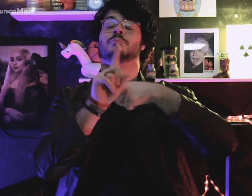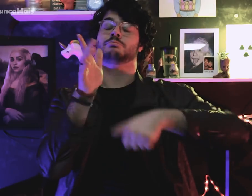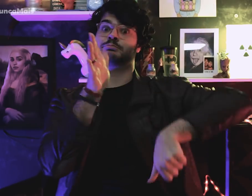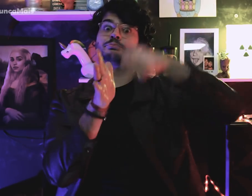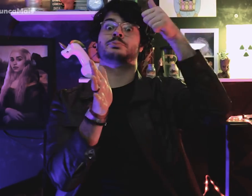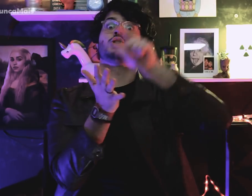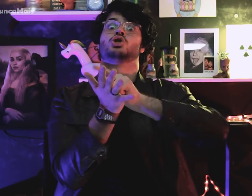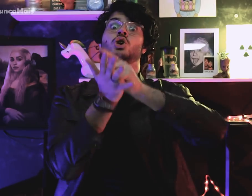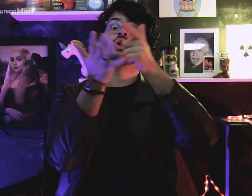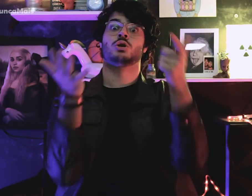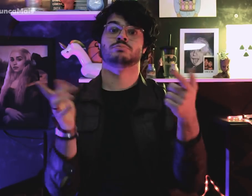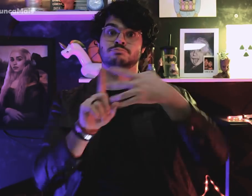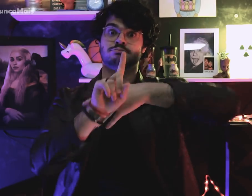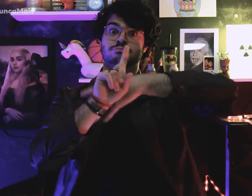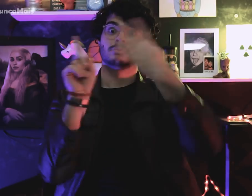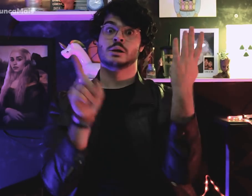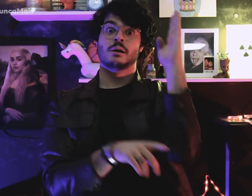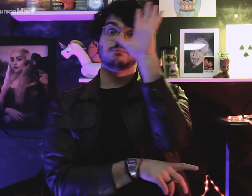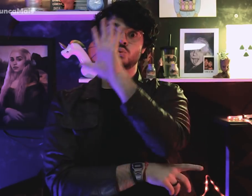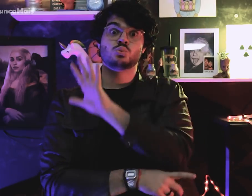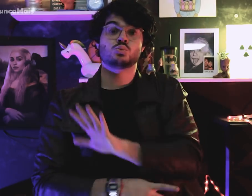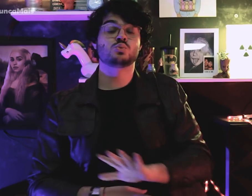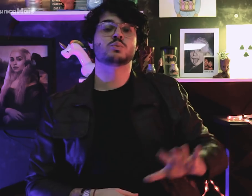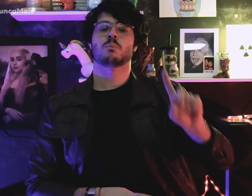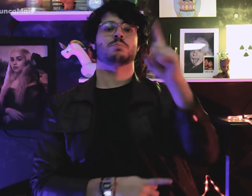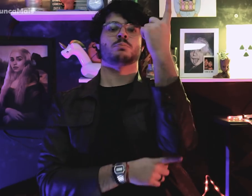e primeiro jornal LGBT do Brasil,